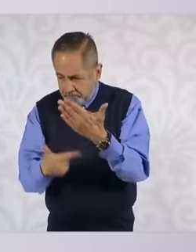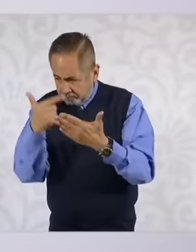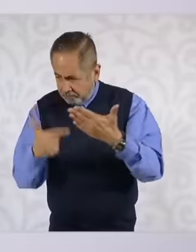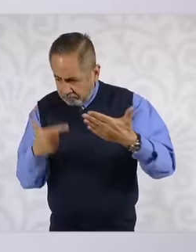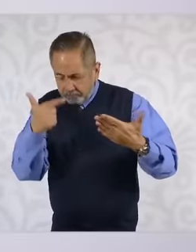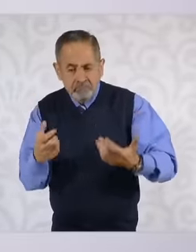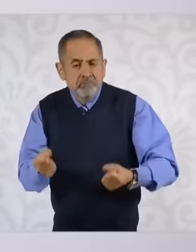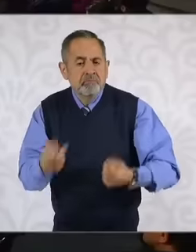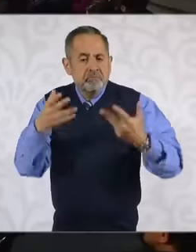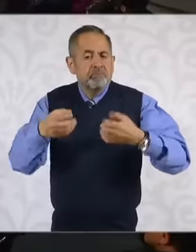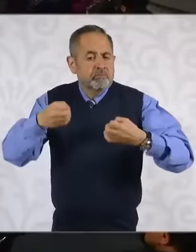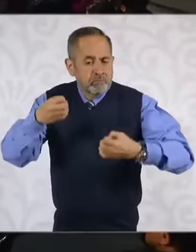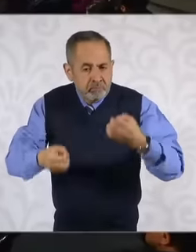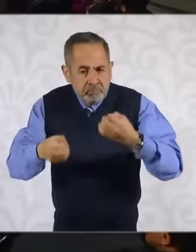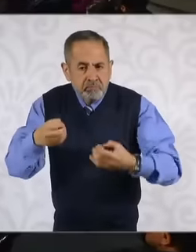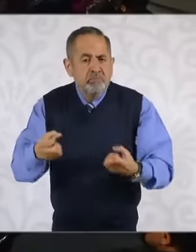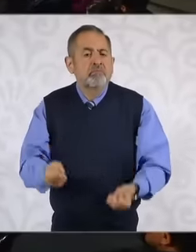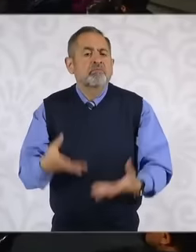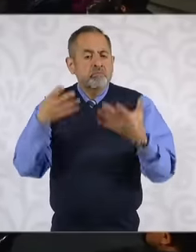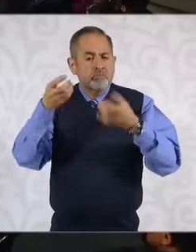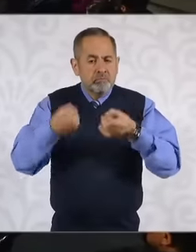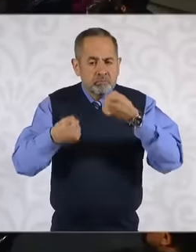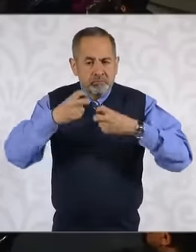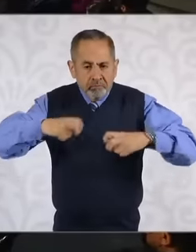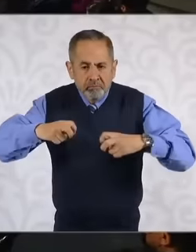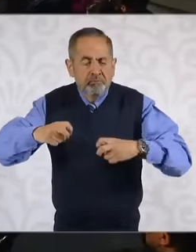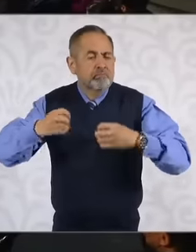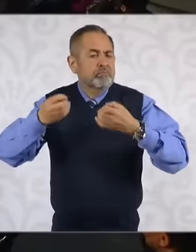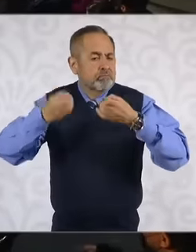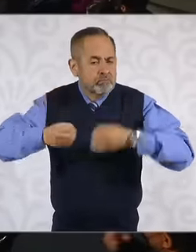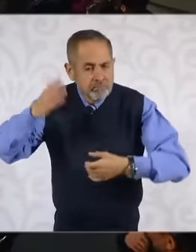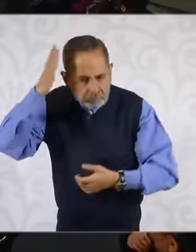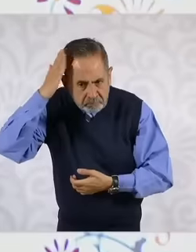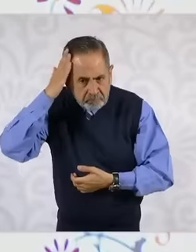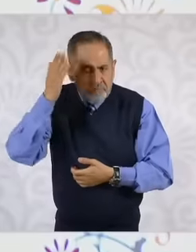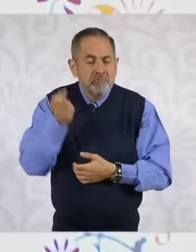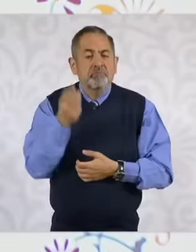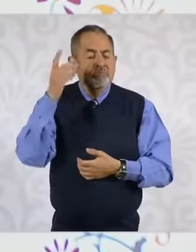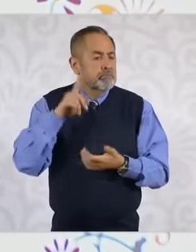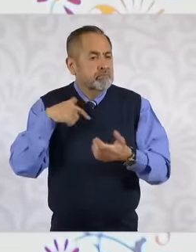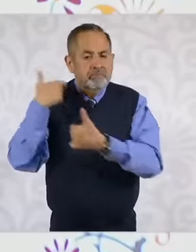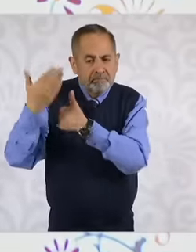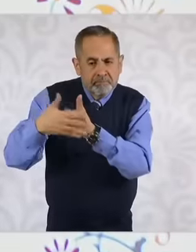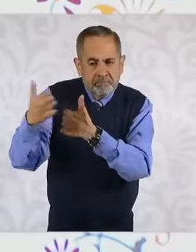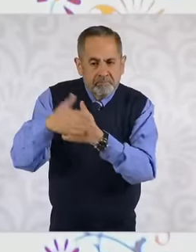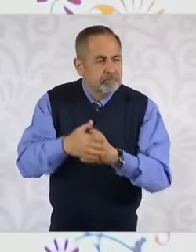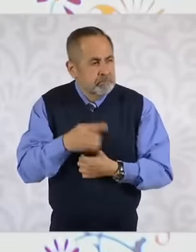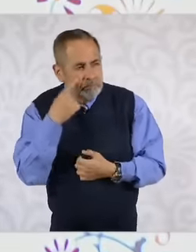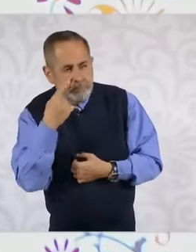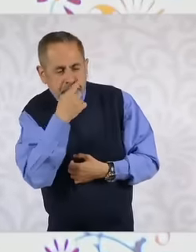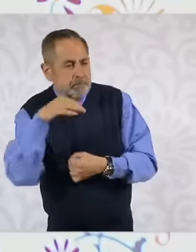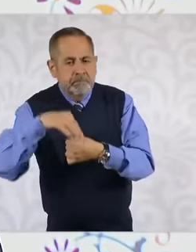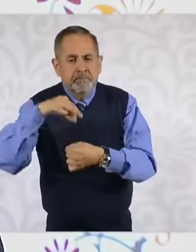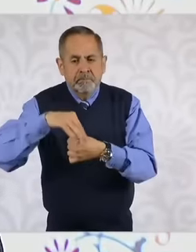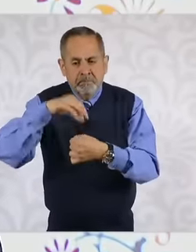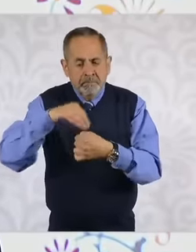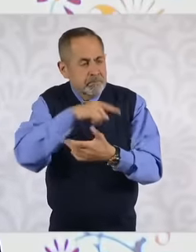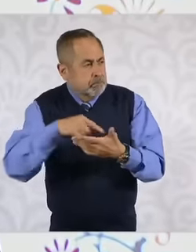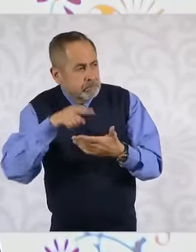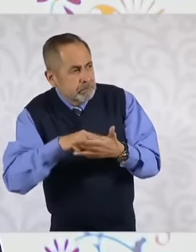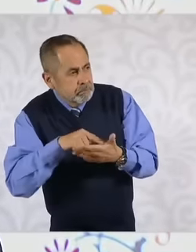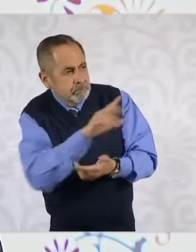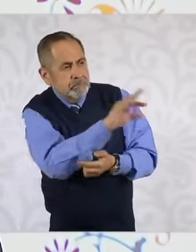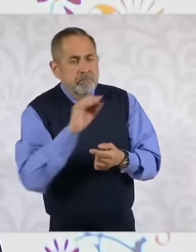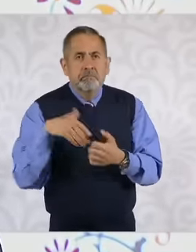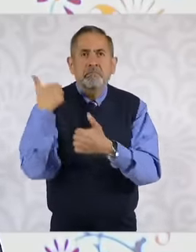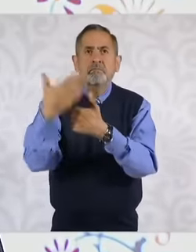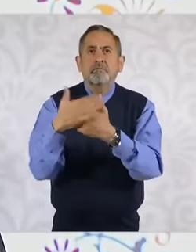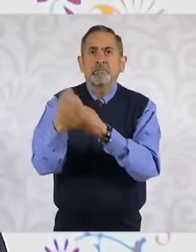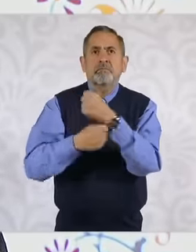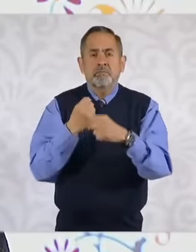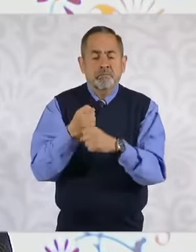, magistrates and the ministers of the court that will be elected in 2025, the